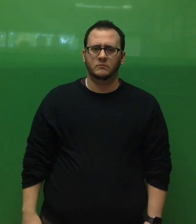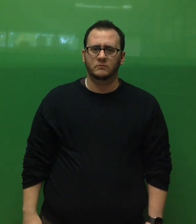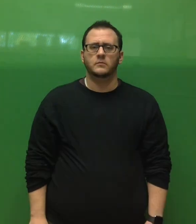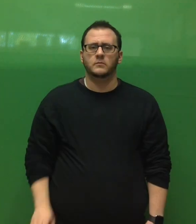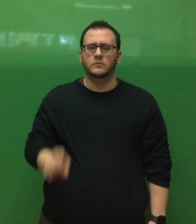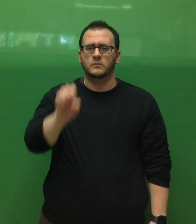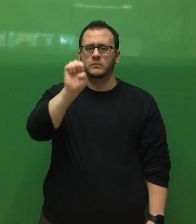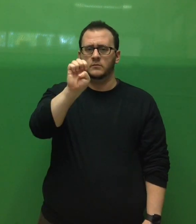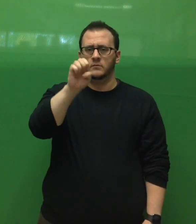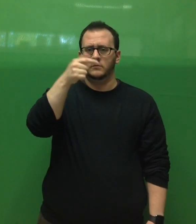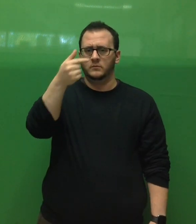egg